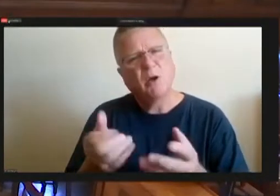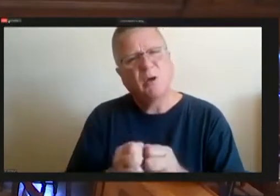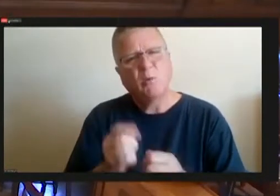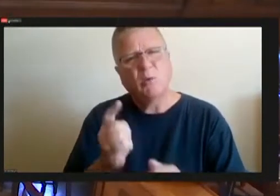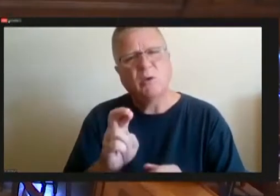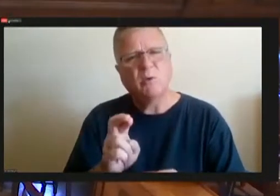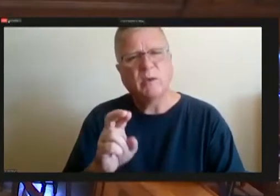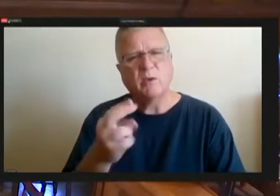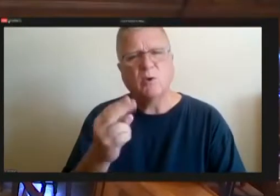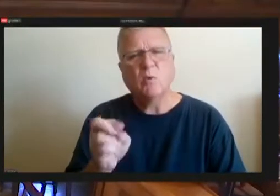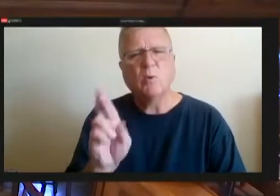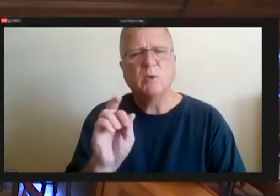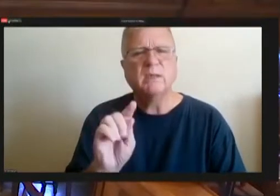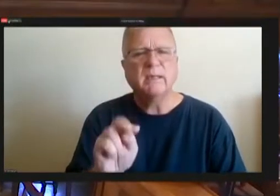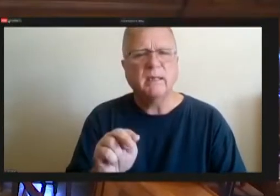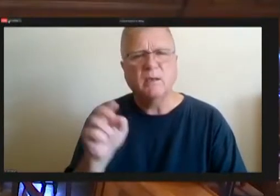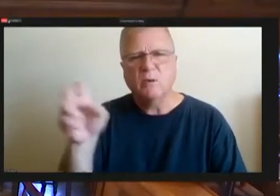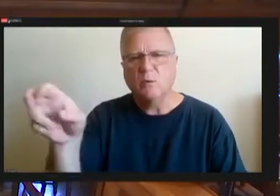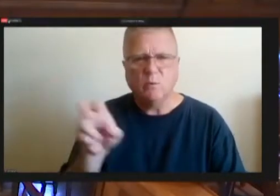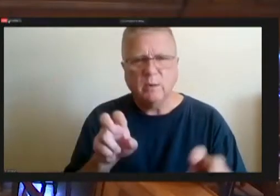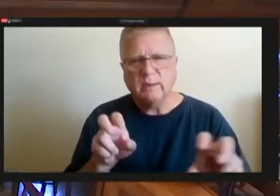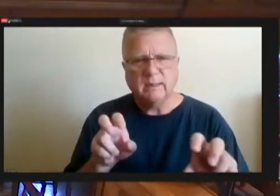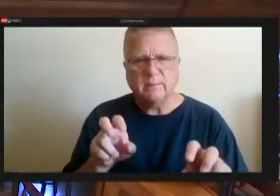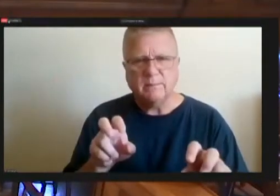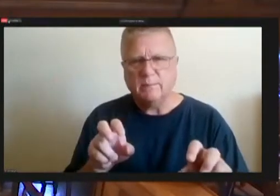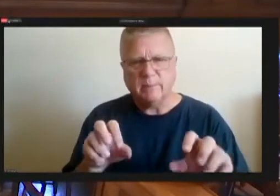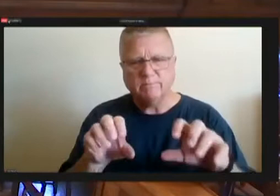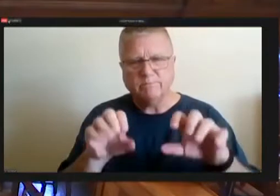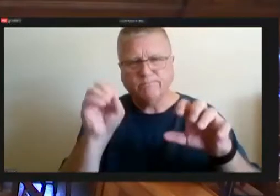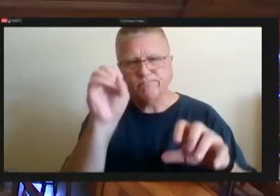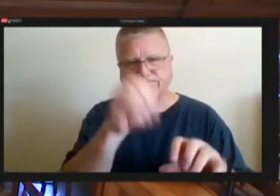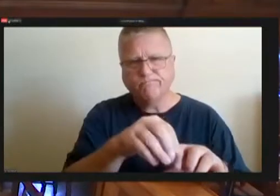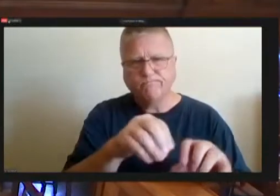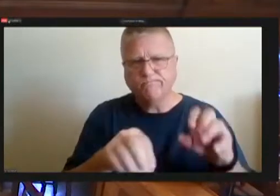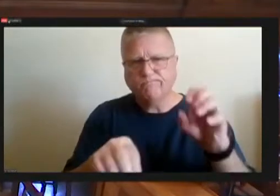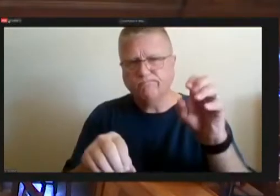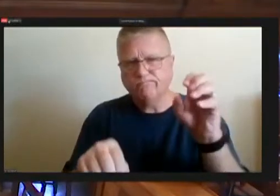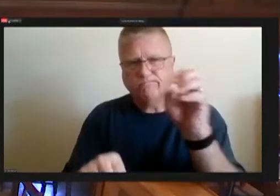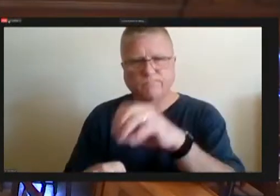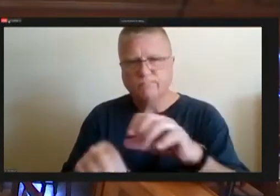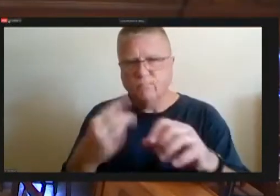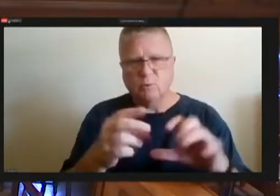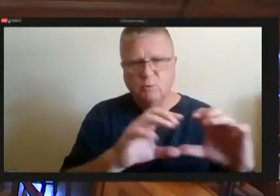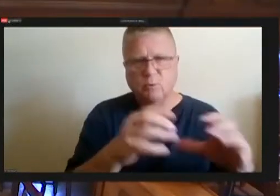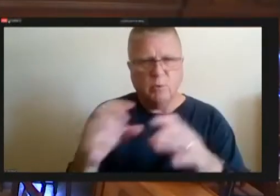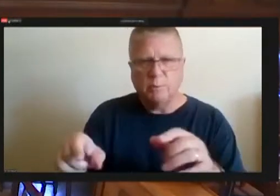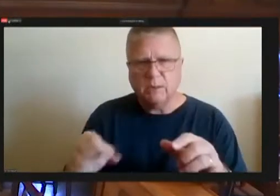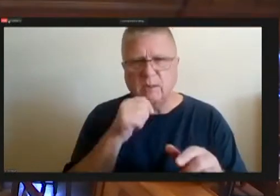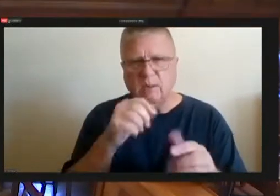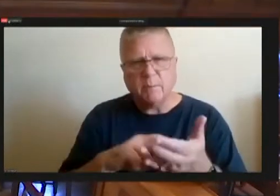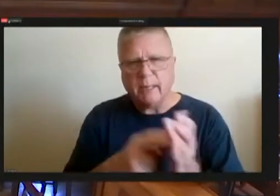know, put these in two different boxes. However, it doesn't mean that that person can be utilized it doesn't have to be old